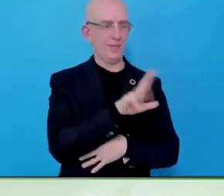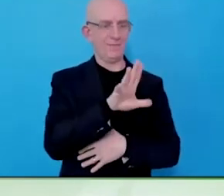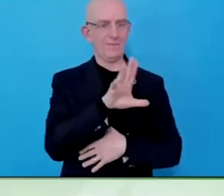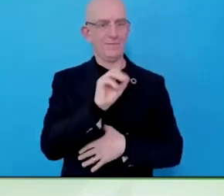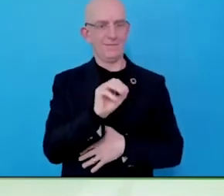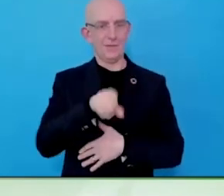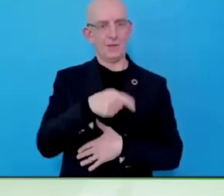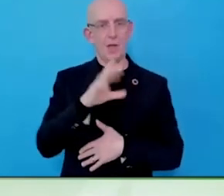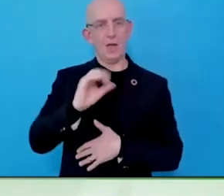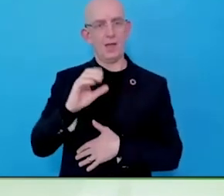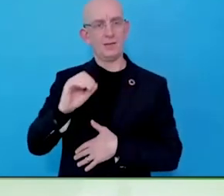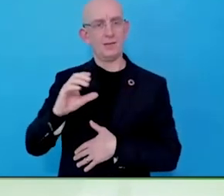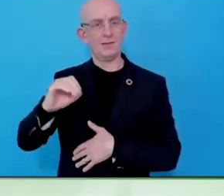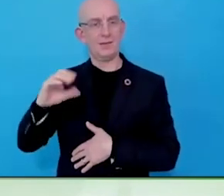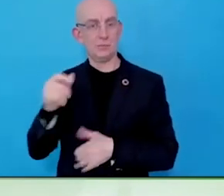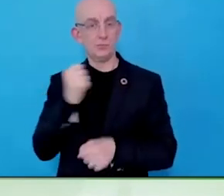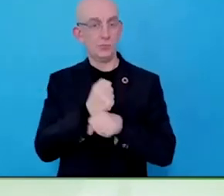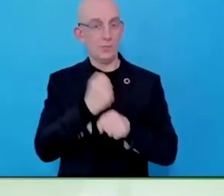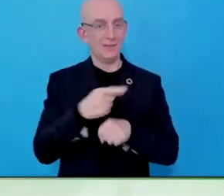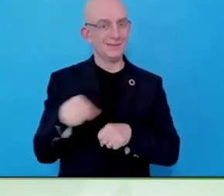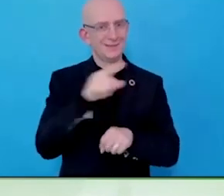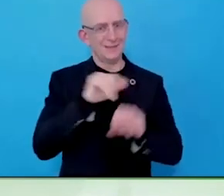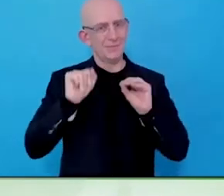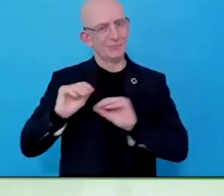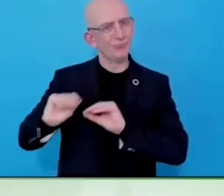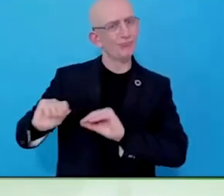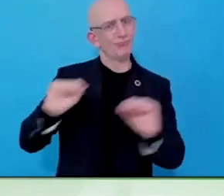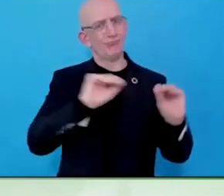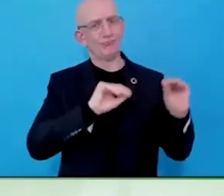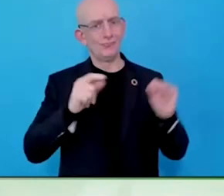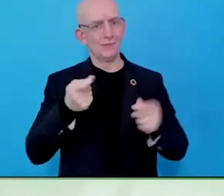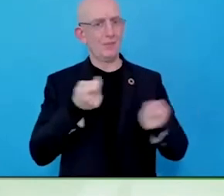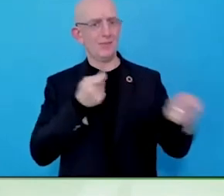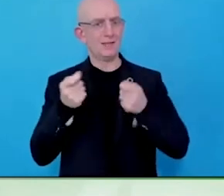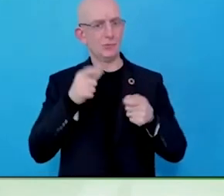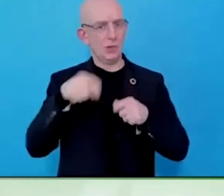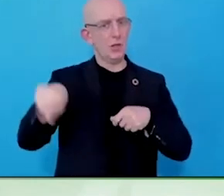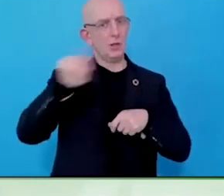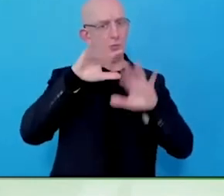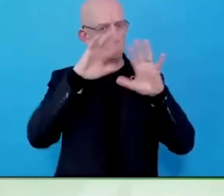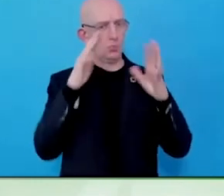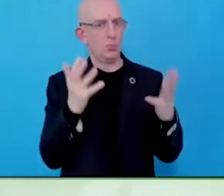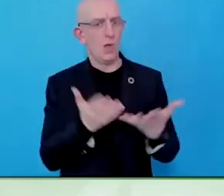What was your solution your advice be? How would you do differently?